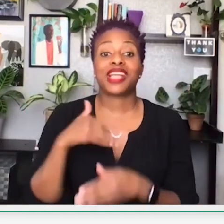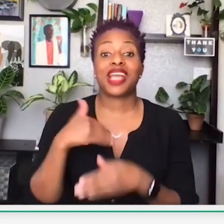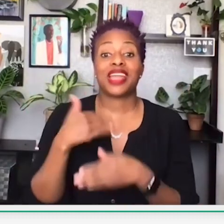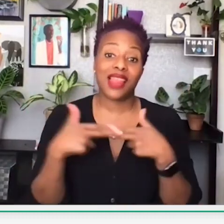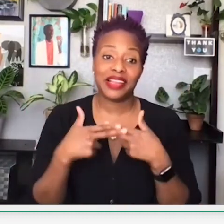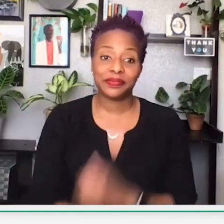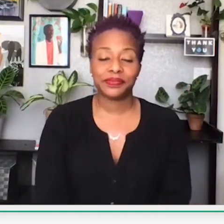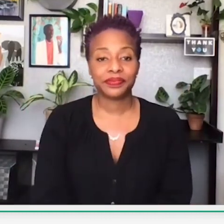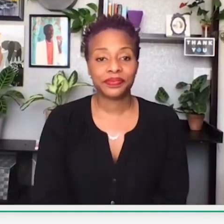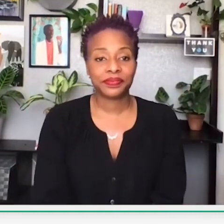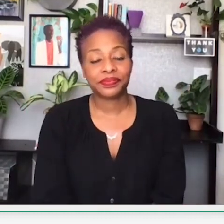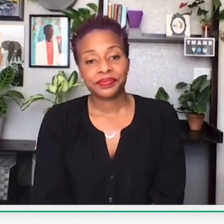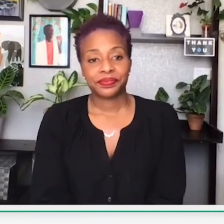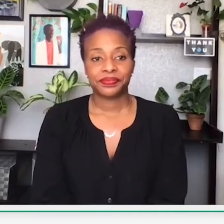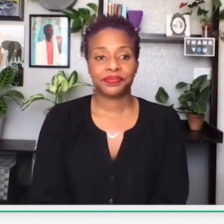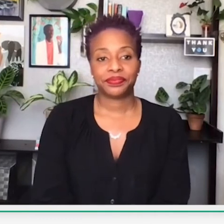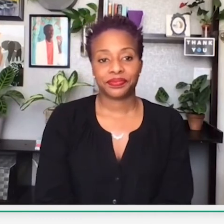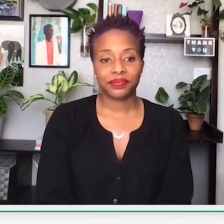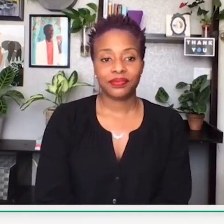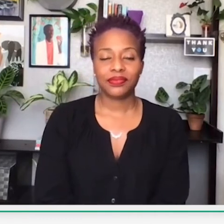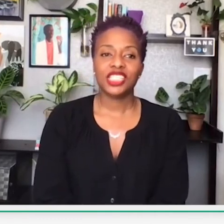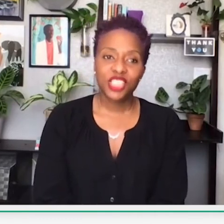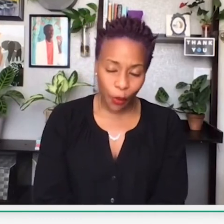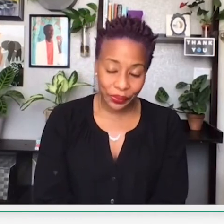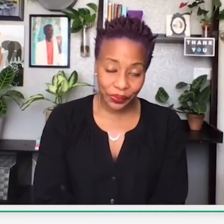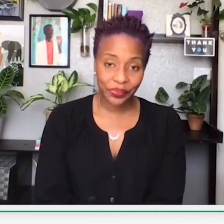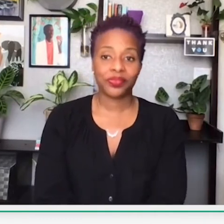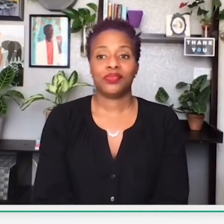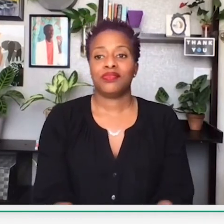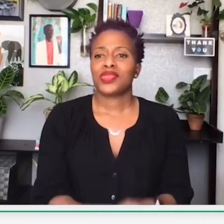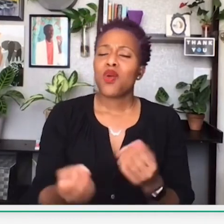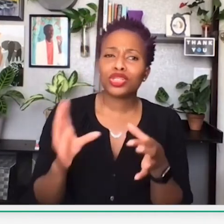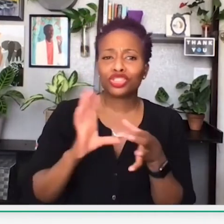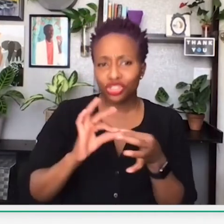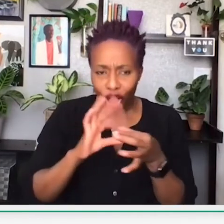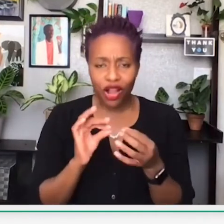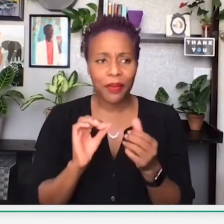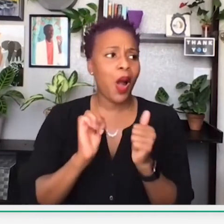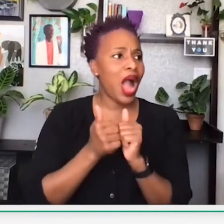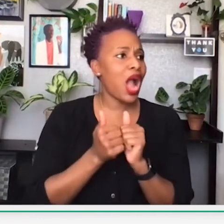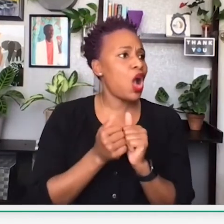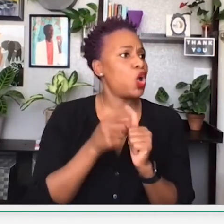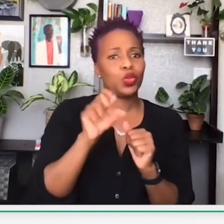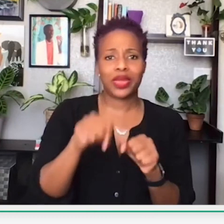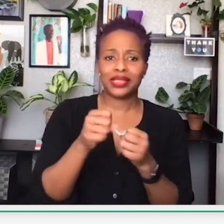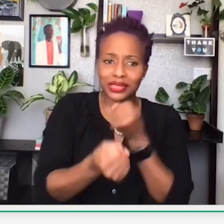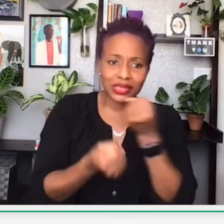had to pivot their behavior to go ahead and continue their business’ survival.